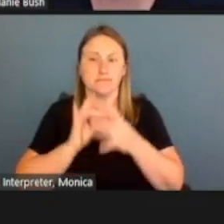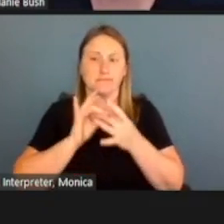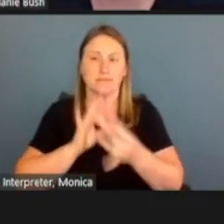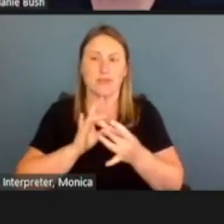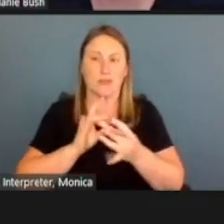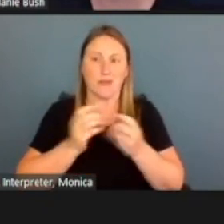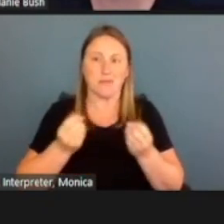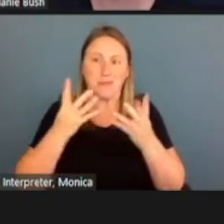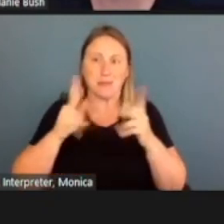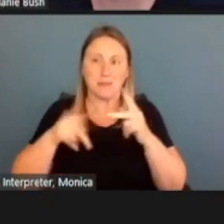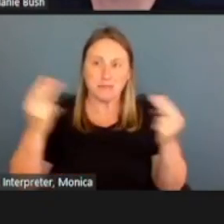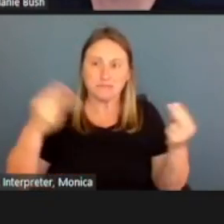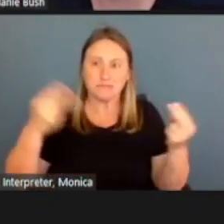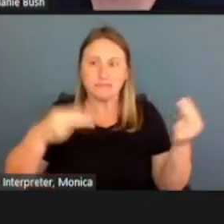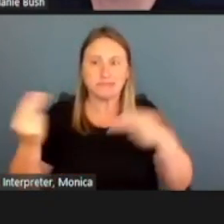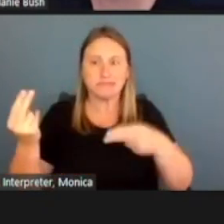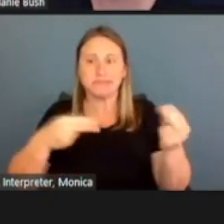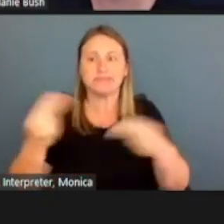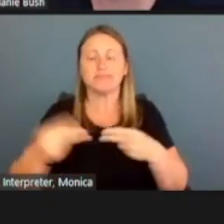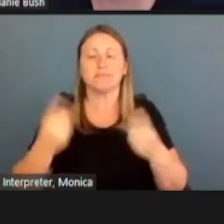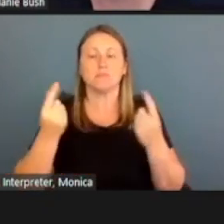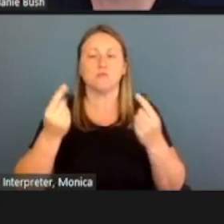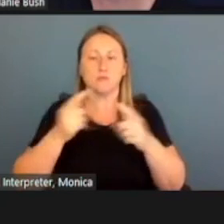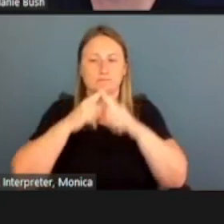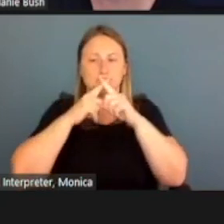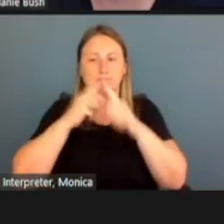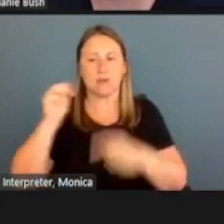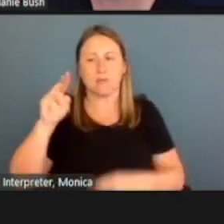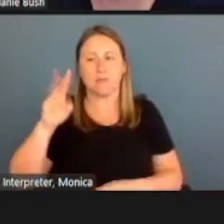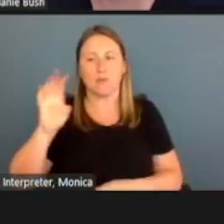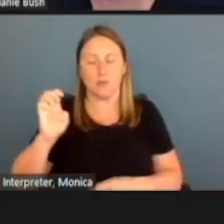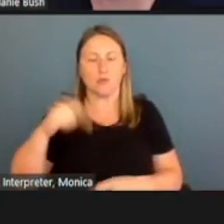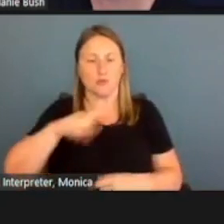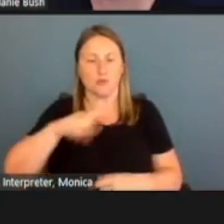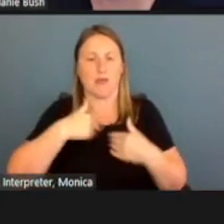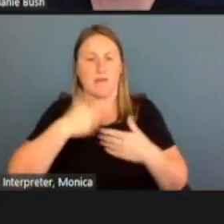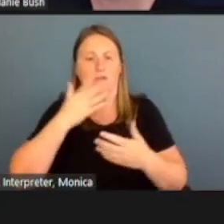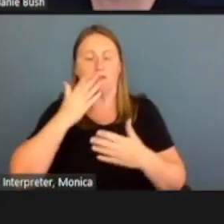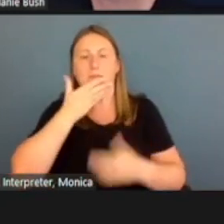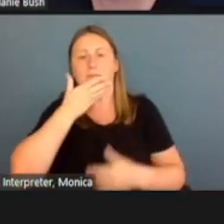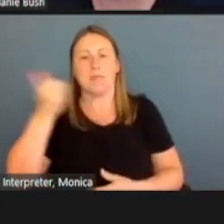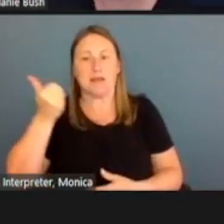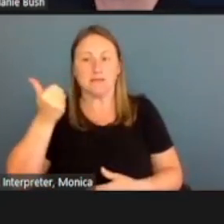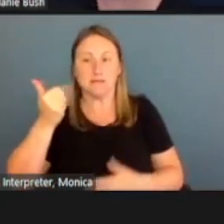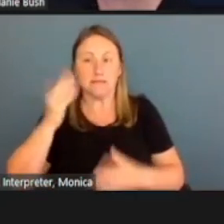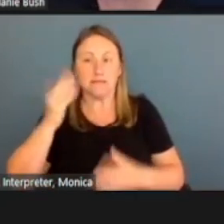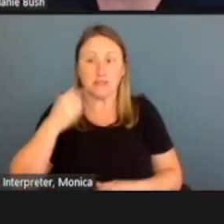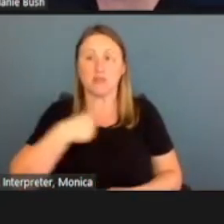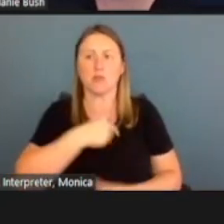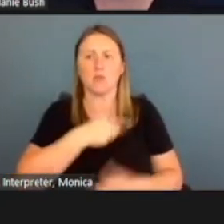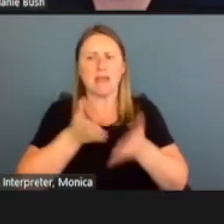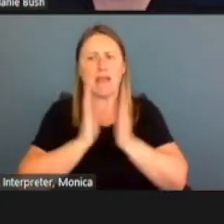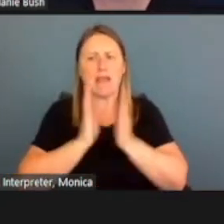we have muted everyone just to make for the best experience, so we do ask that if you have questions